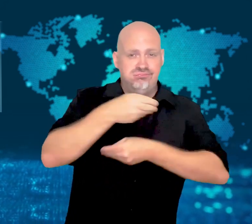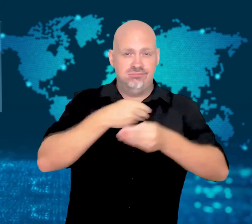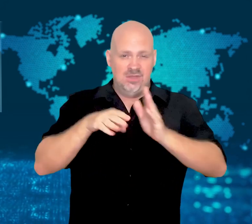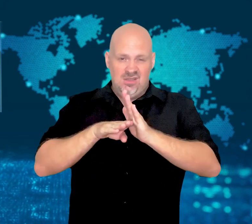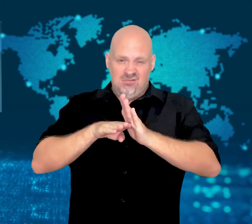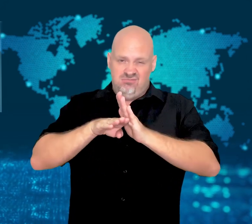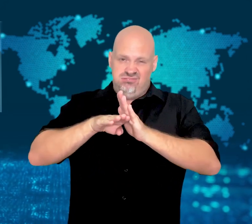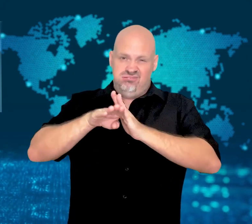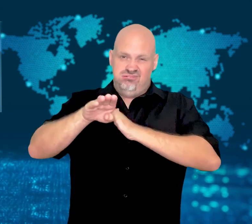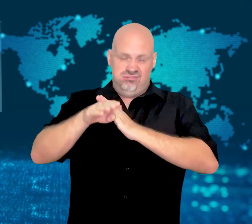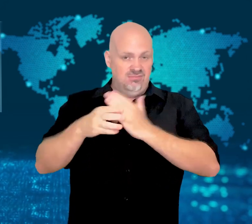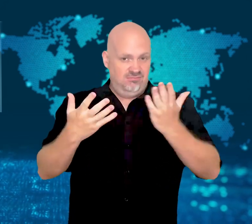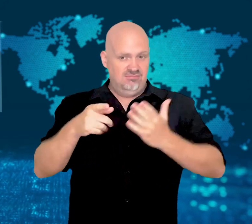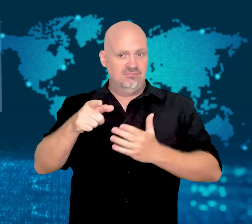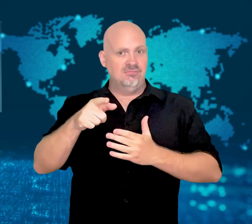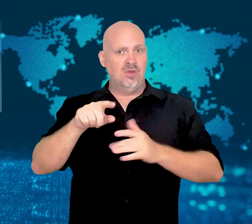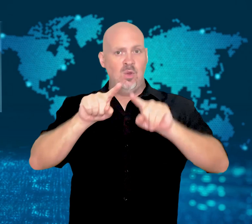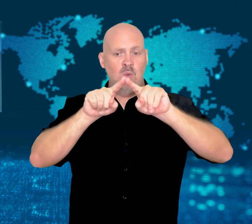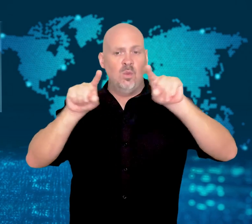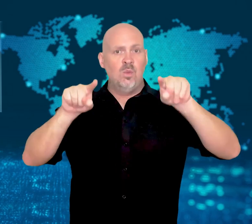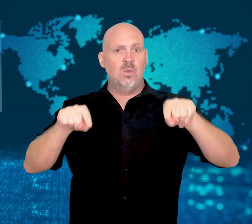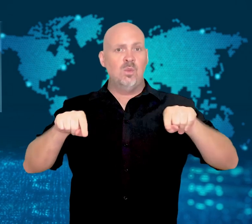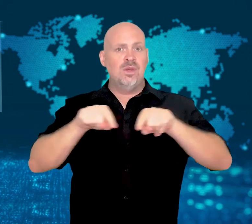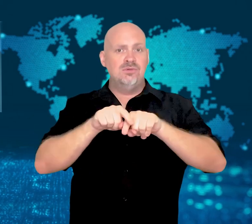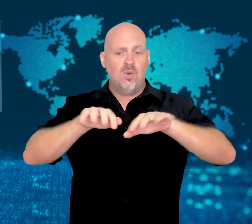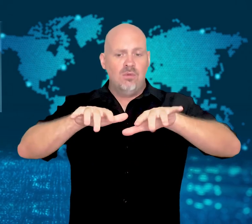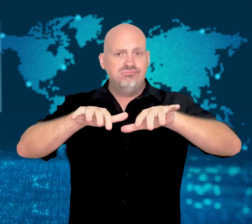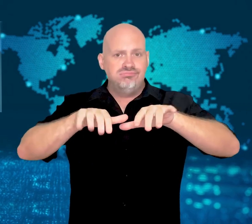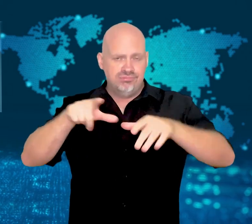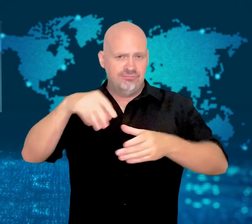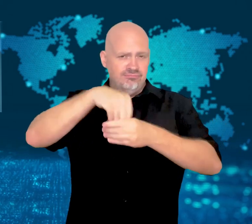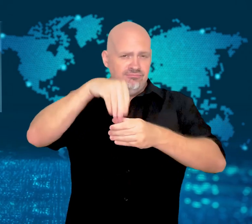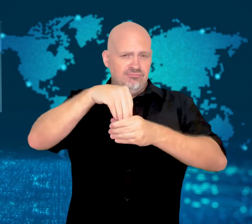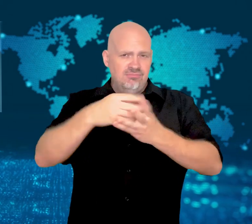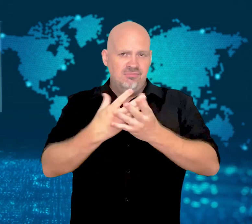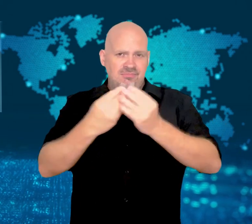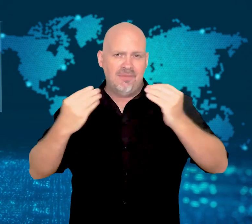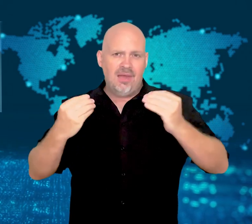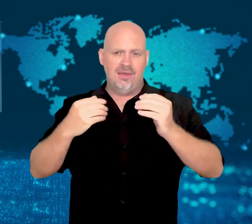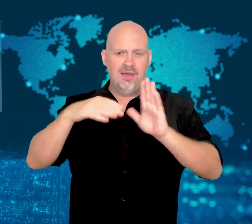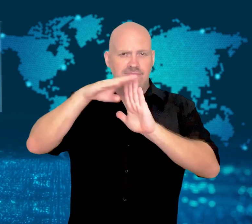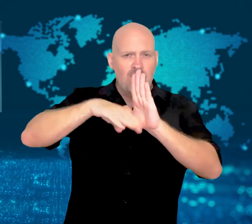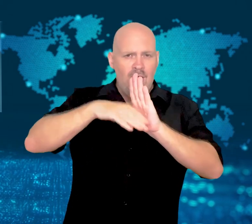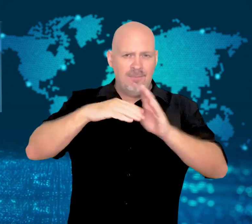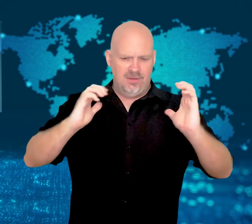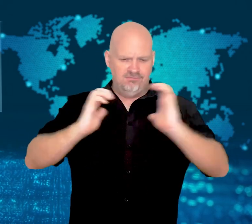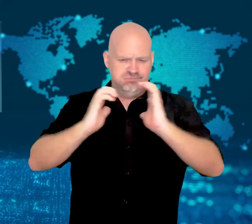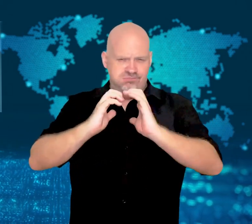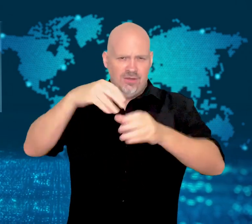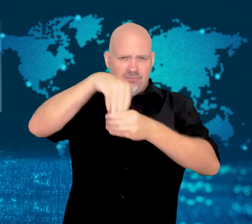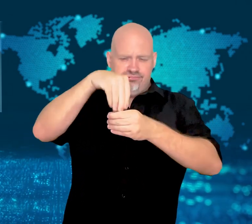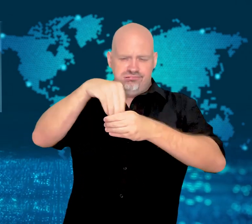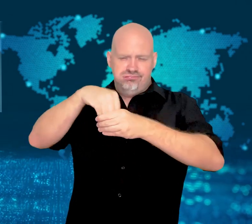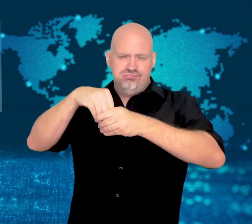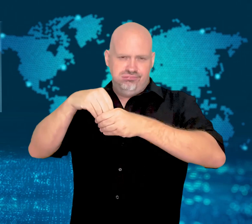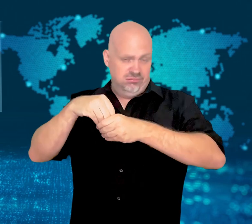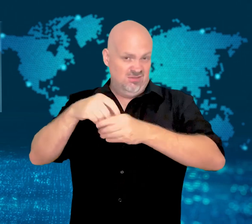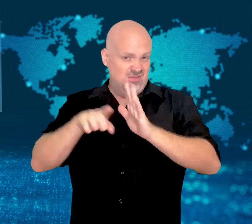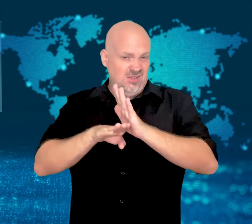its Windows operating system, In the late 2000s, Google Chrome